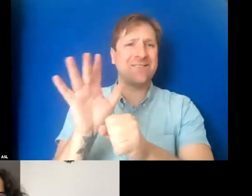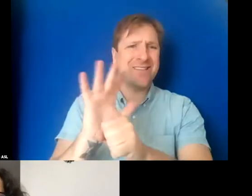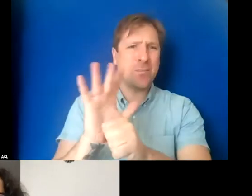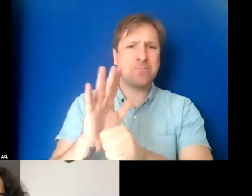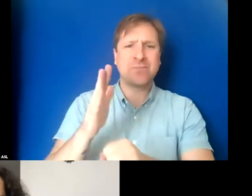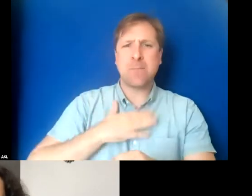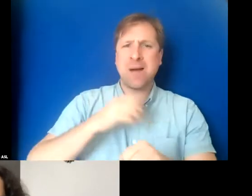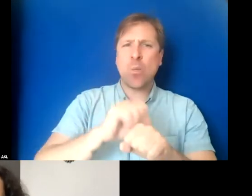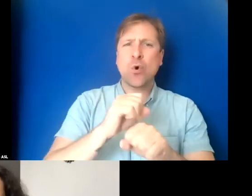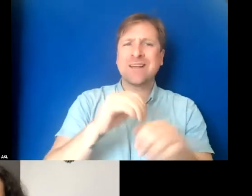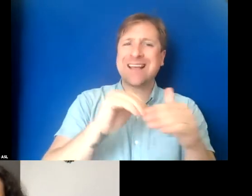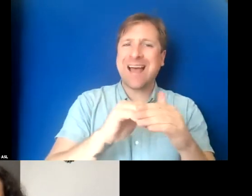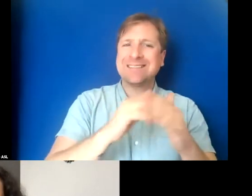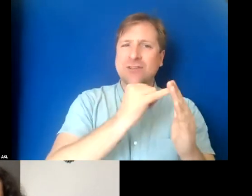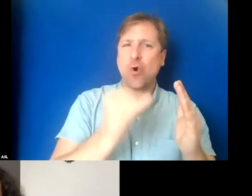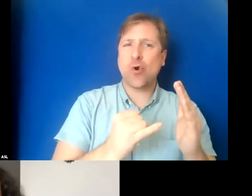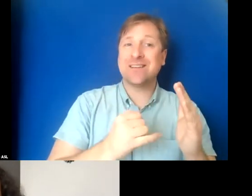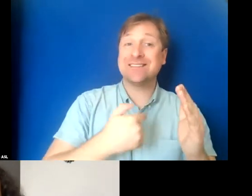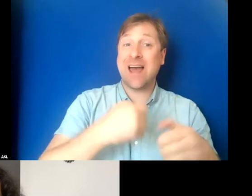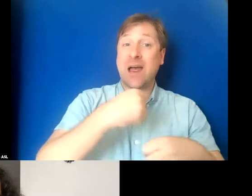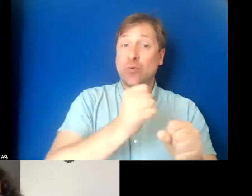I create captions and subtitles for film.